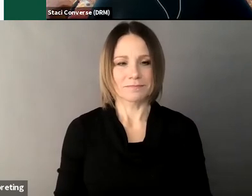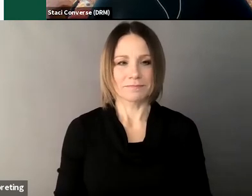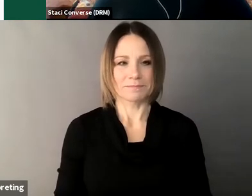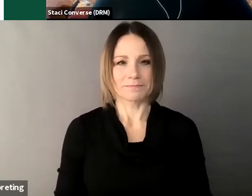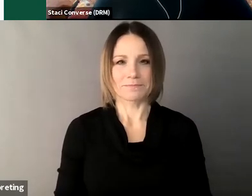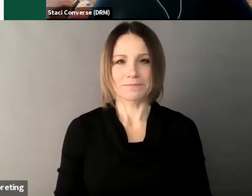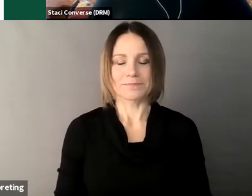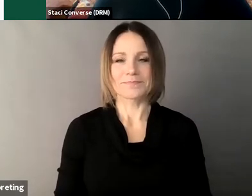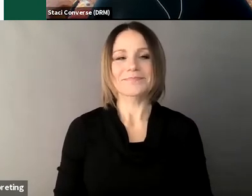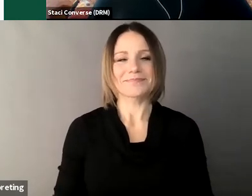okay this is Kile again